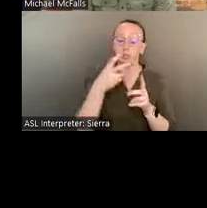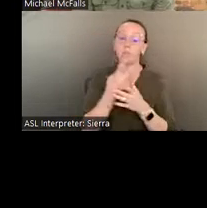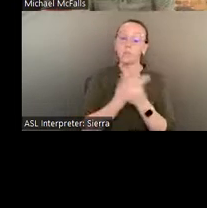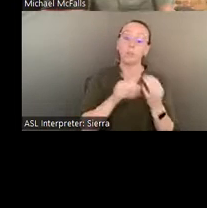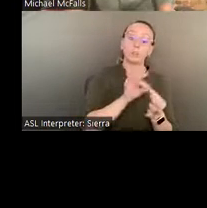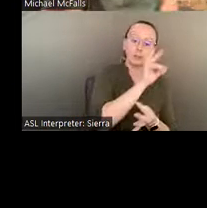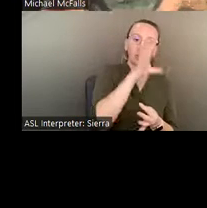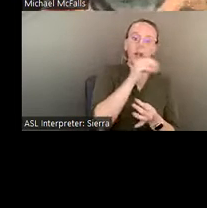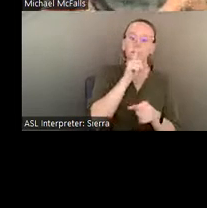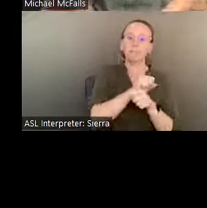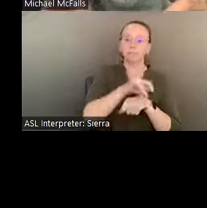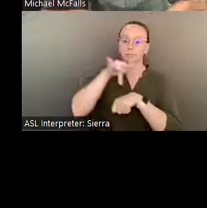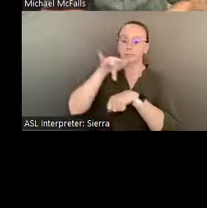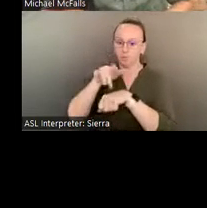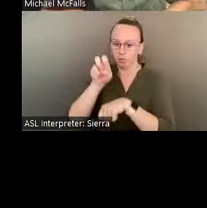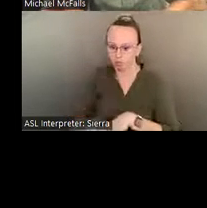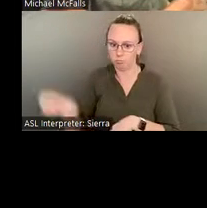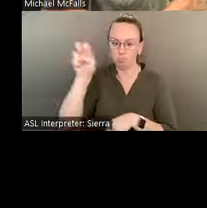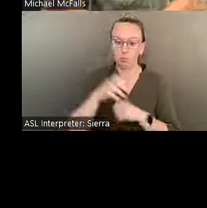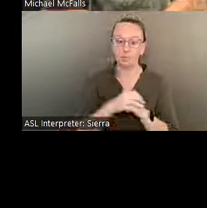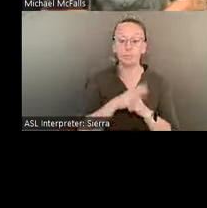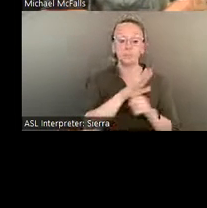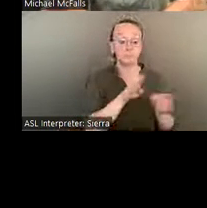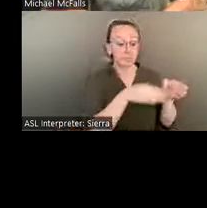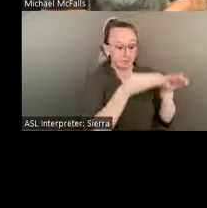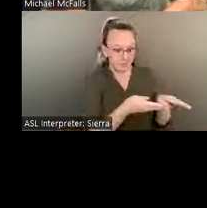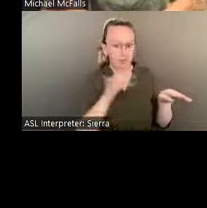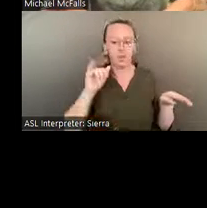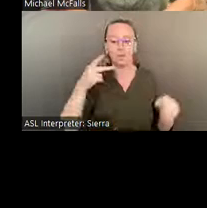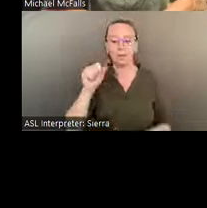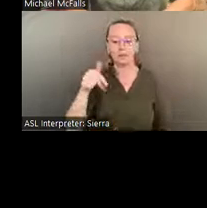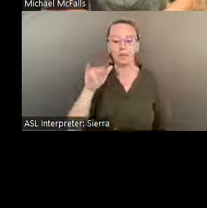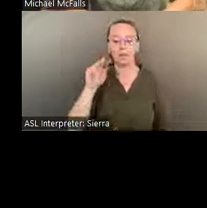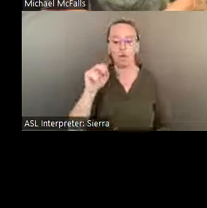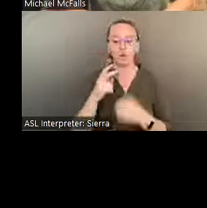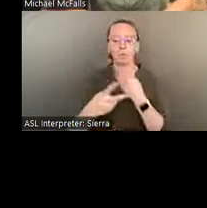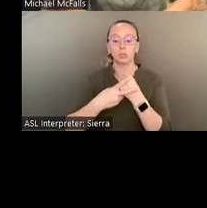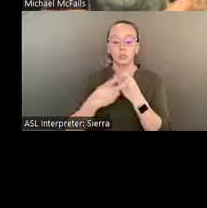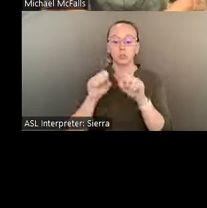Soon after St. EOM's death, the Pasaquan Preservation Society took ownership of this site, and without